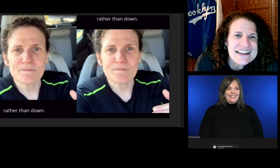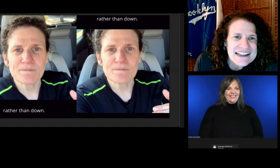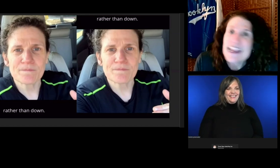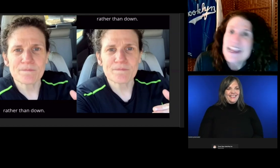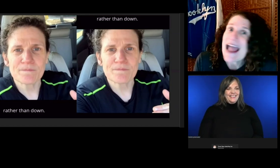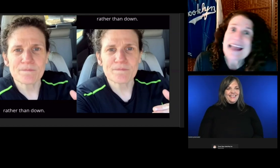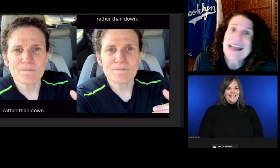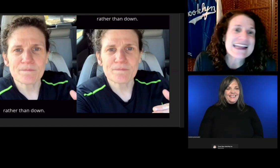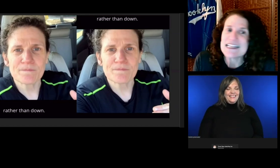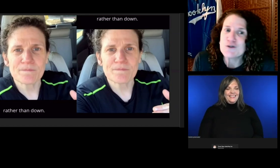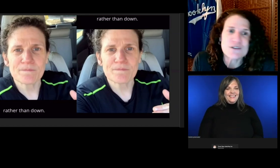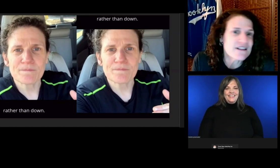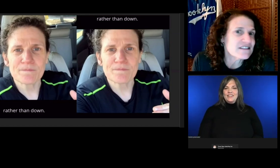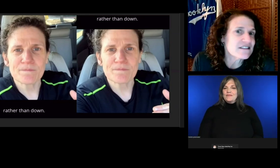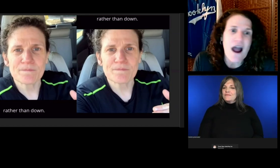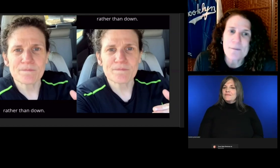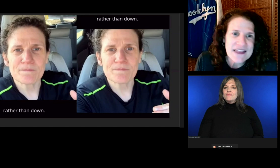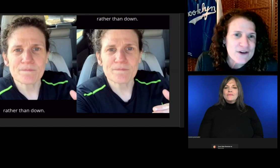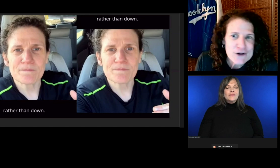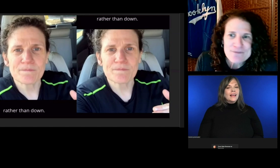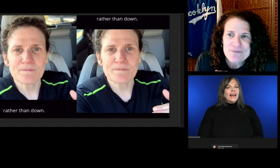I can't get used to the top either.